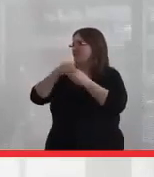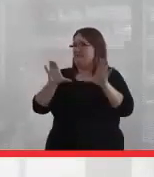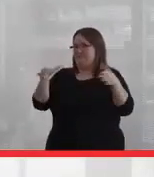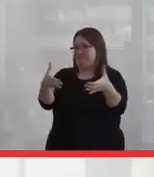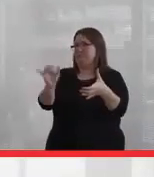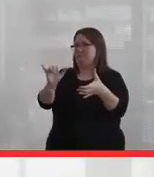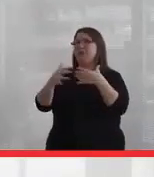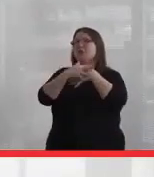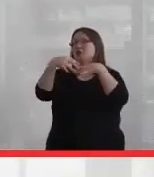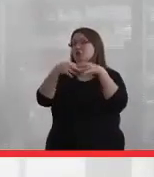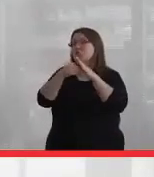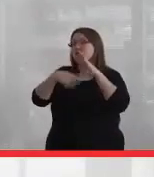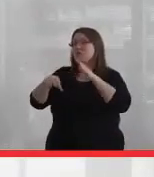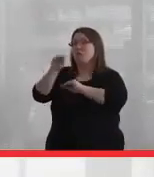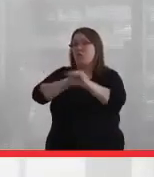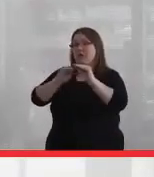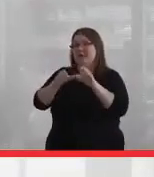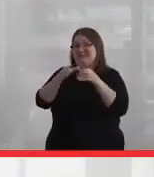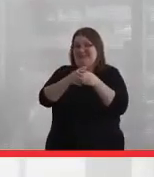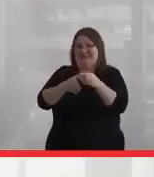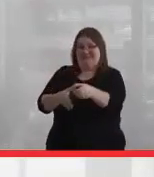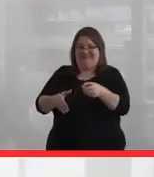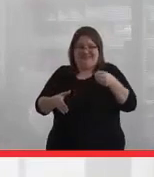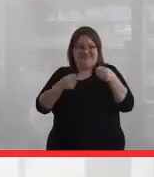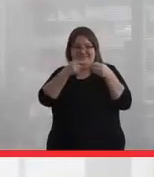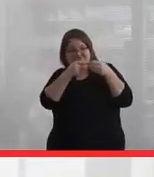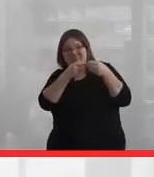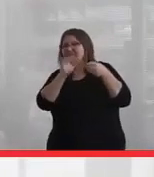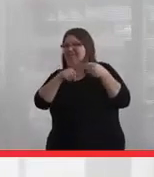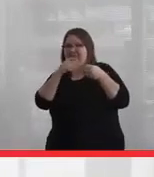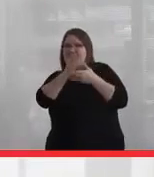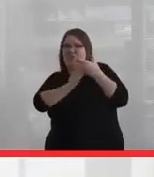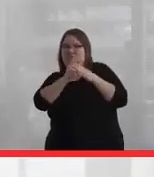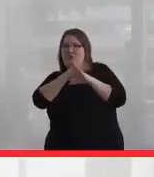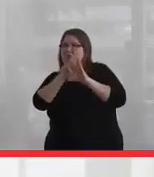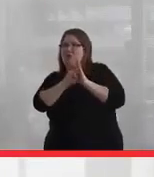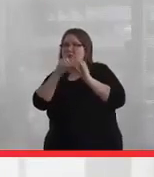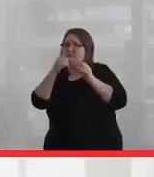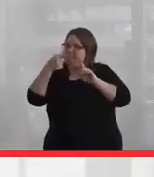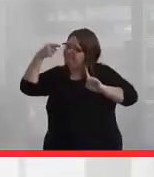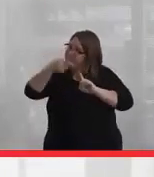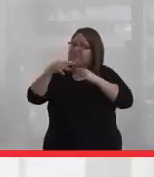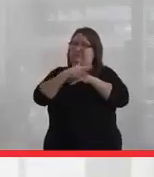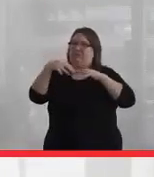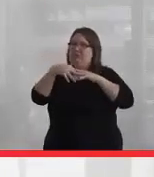but the Indigenous Student Mobility section of the Matariki project is just for Indigenous learners.